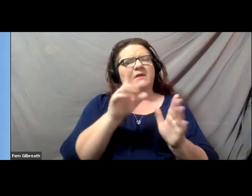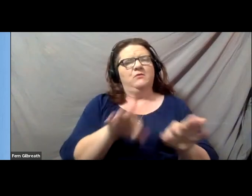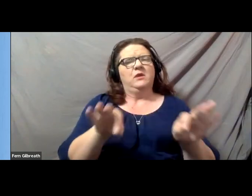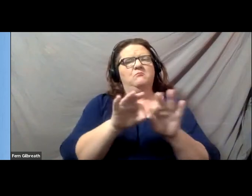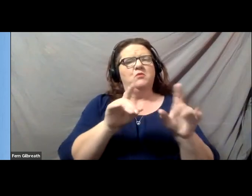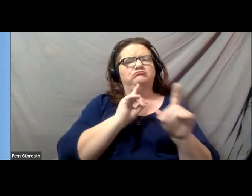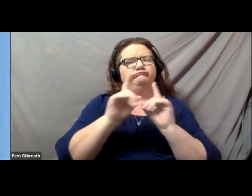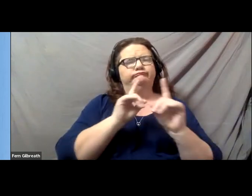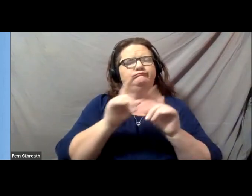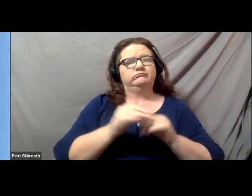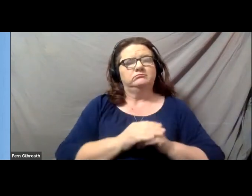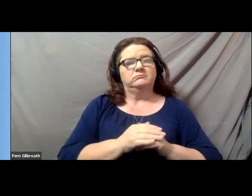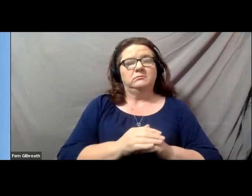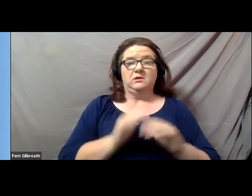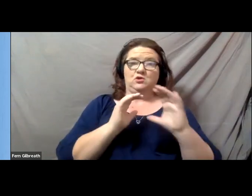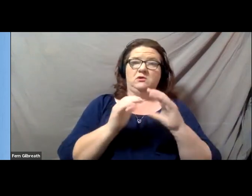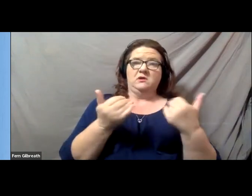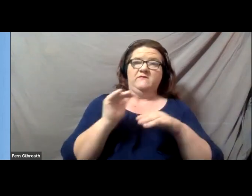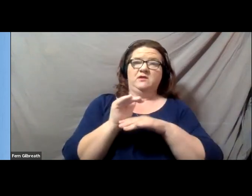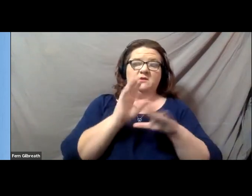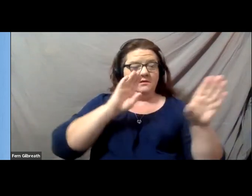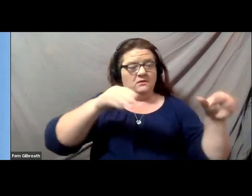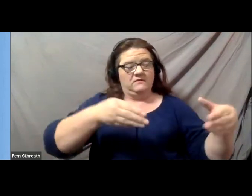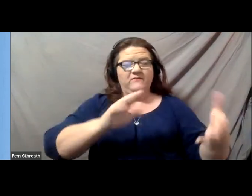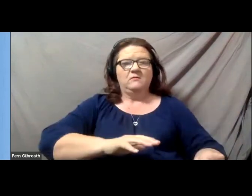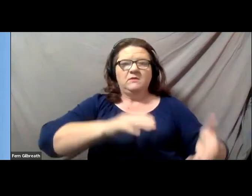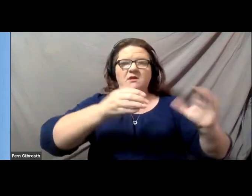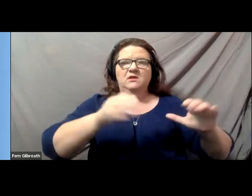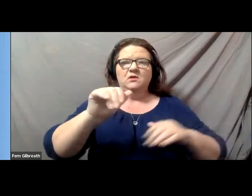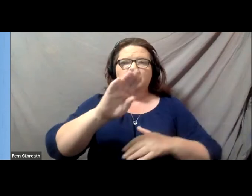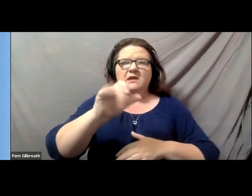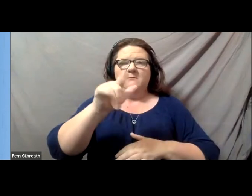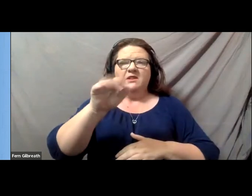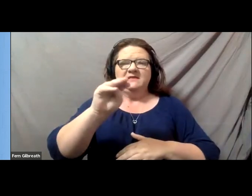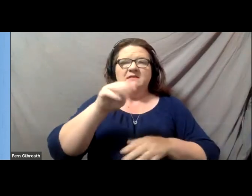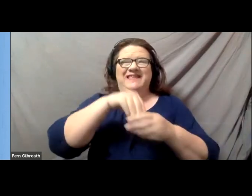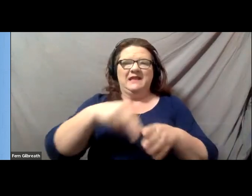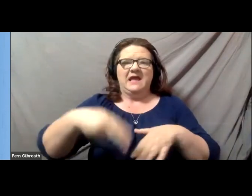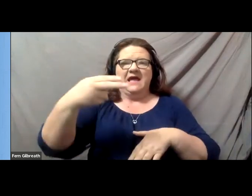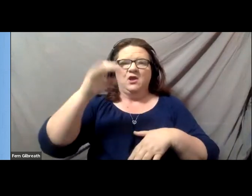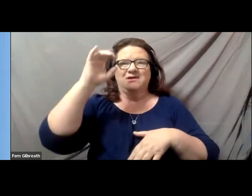And so, to that end, the conversation tonight is focused on disrupting ableism in higher education.